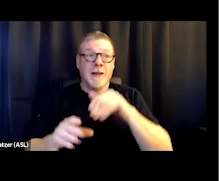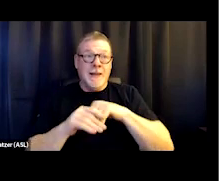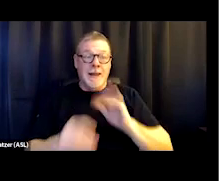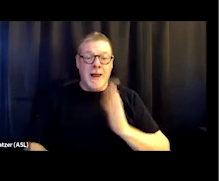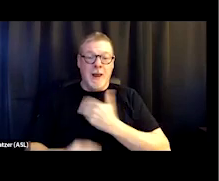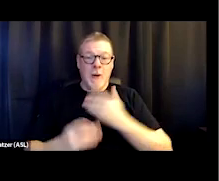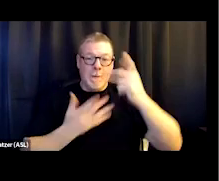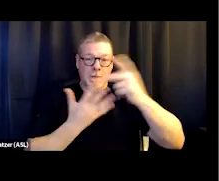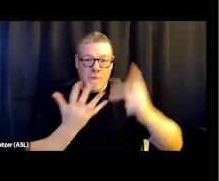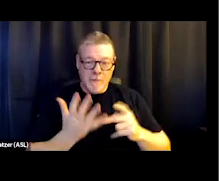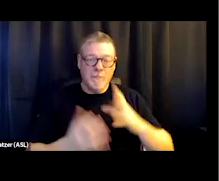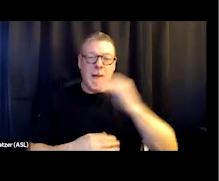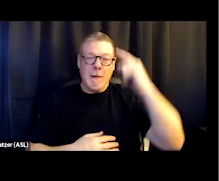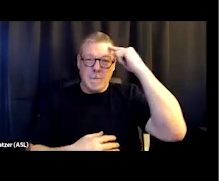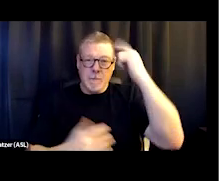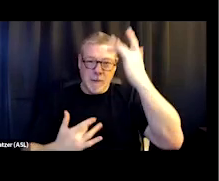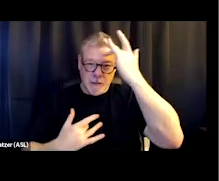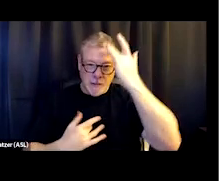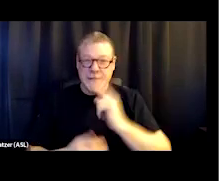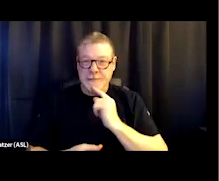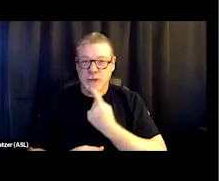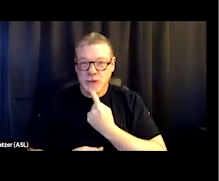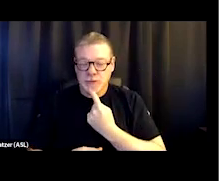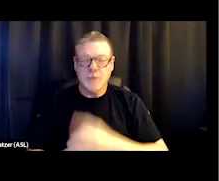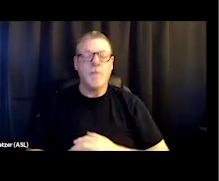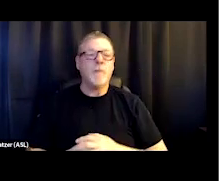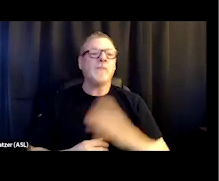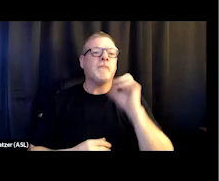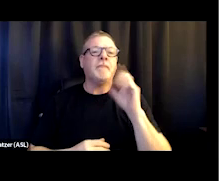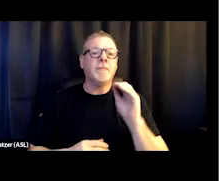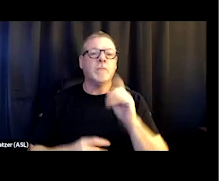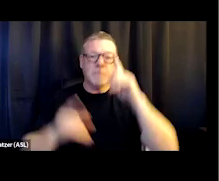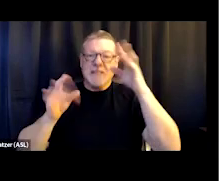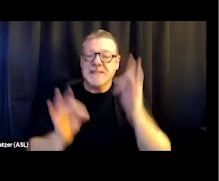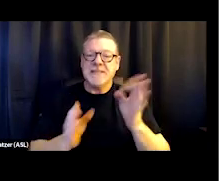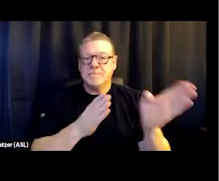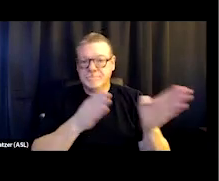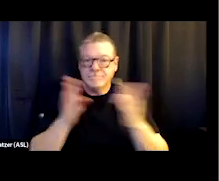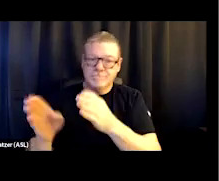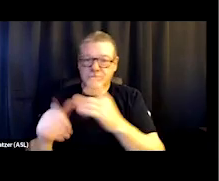the Seriously Mental Ill population. So they decided they were gonna get into the primary healthcare business